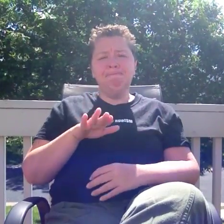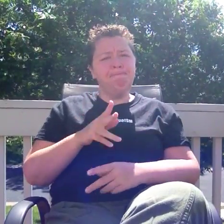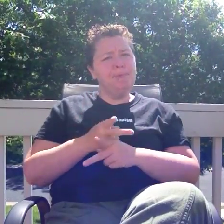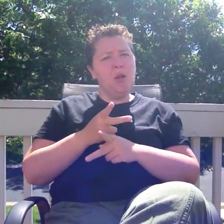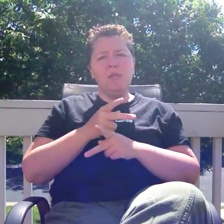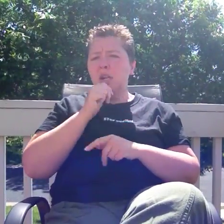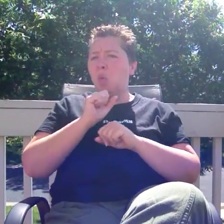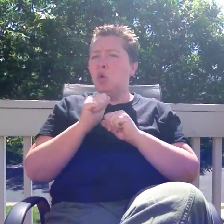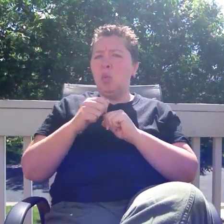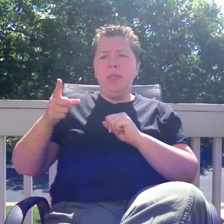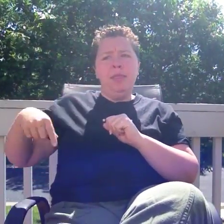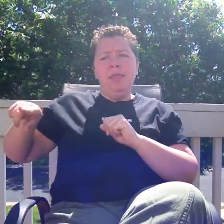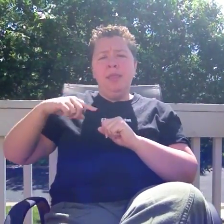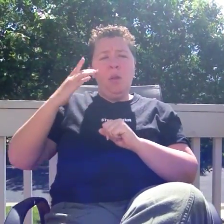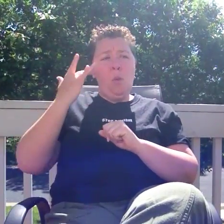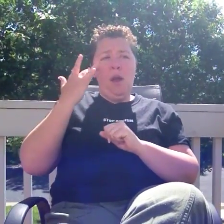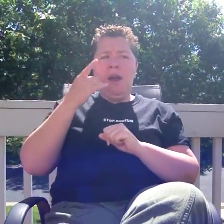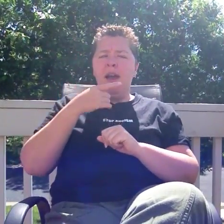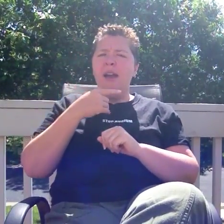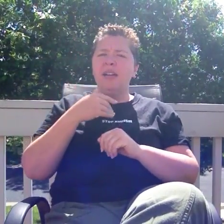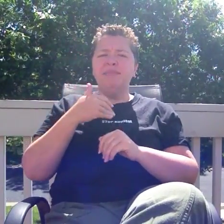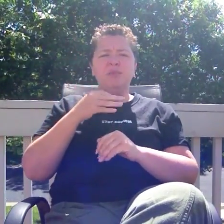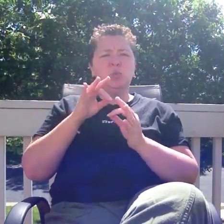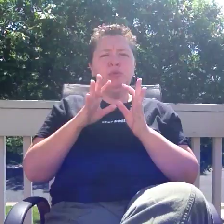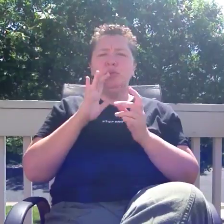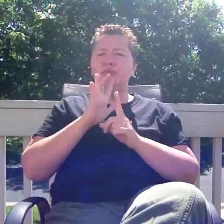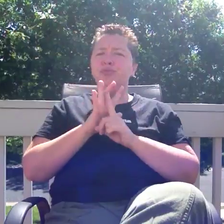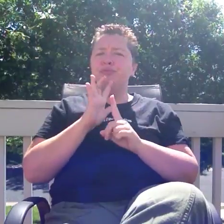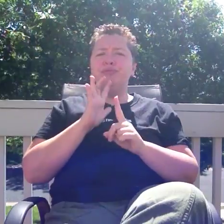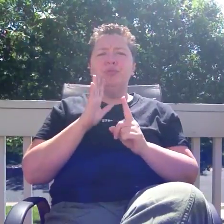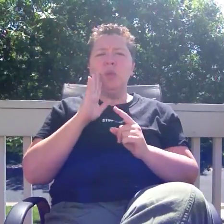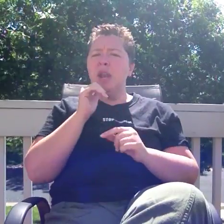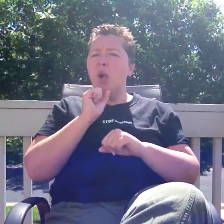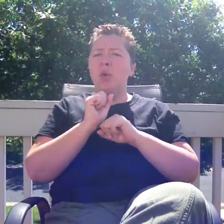against participating in the hearing-Deaf alliance, and stated that